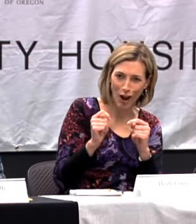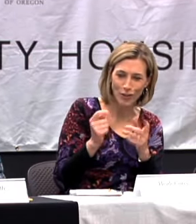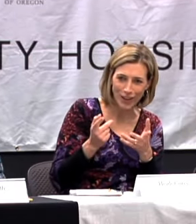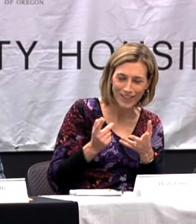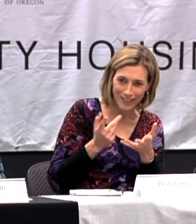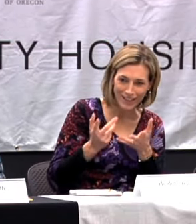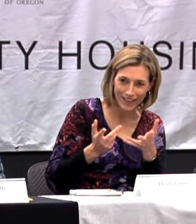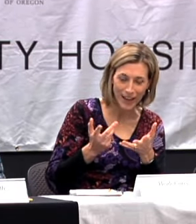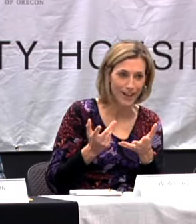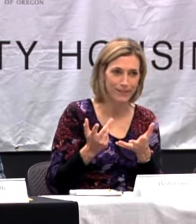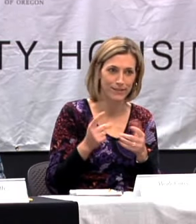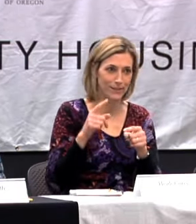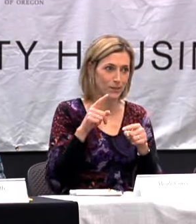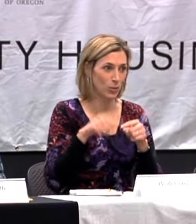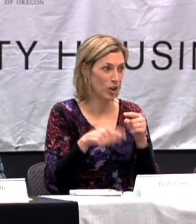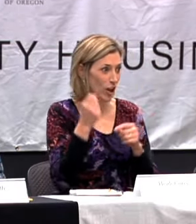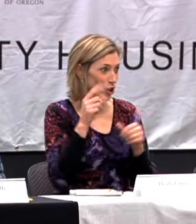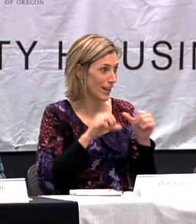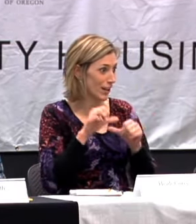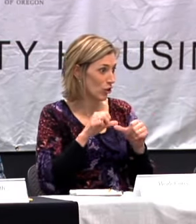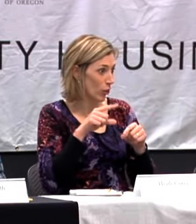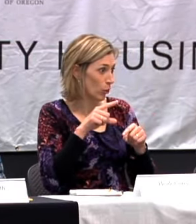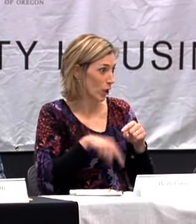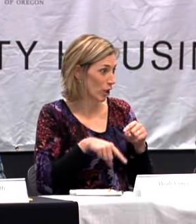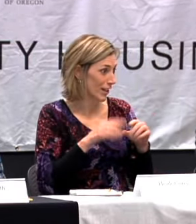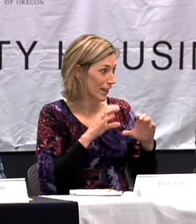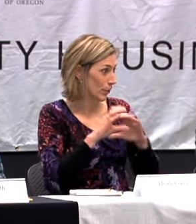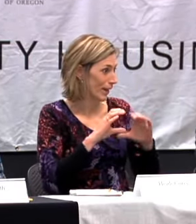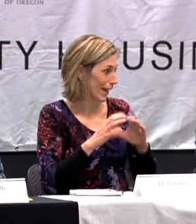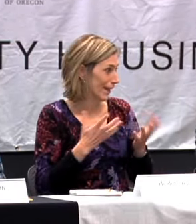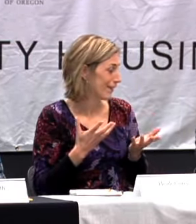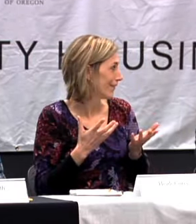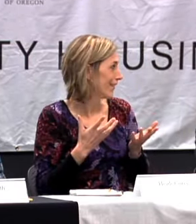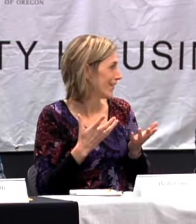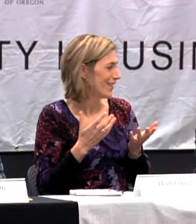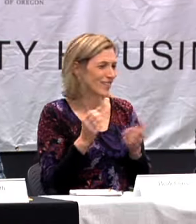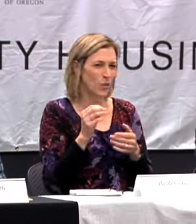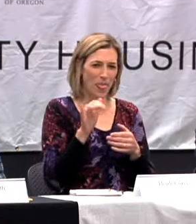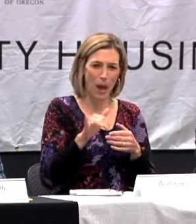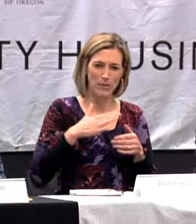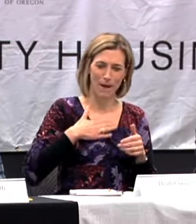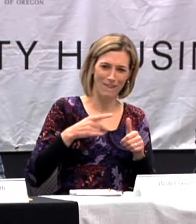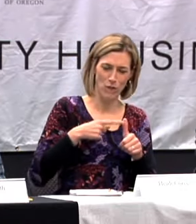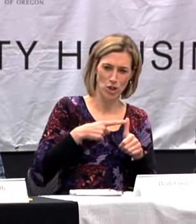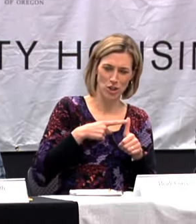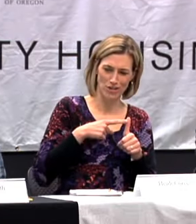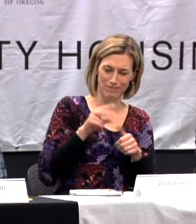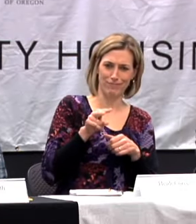AND WE REALLY COULDN'T UNDERSTAND EACH OTHER. WE TRIED, BUT WE COULDN'T UNDERSTAND EACH OTHER. WE COULDN'T COMMUNICATE. SO THAT